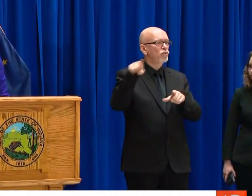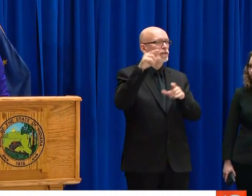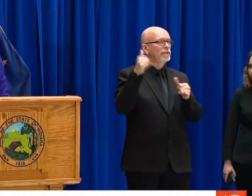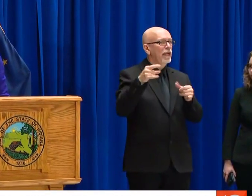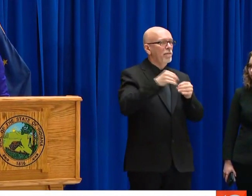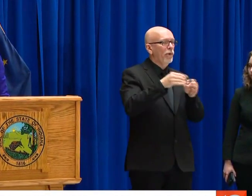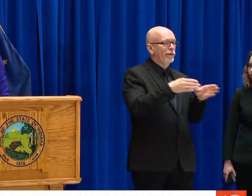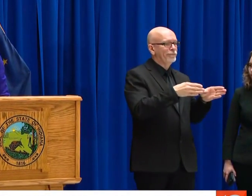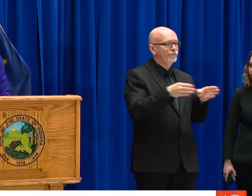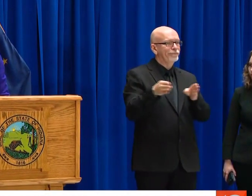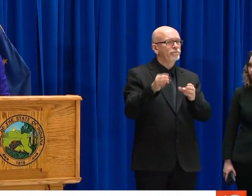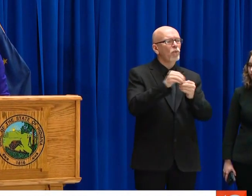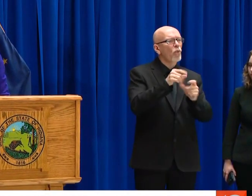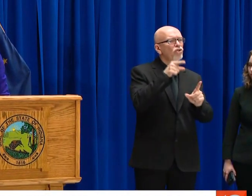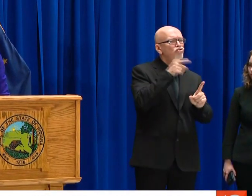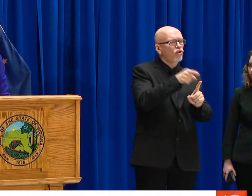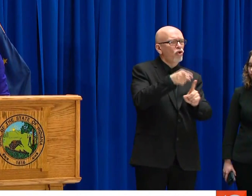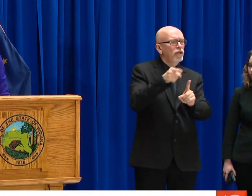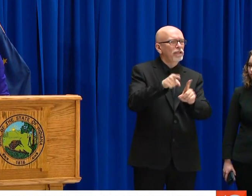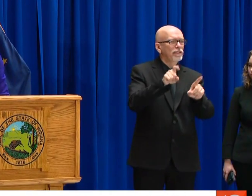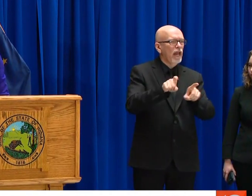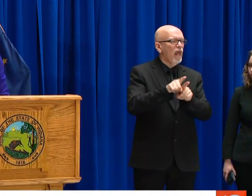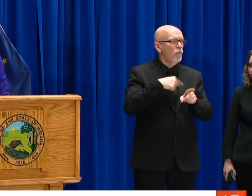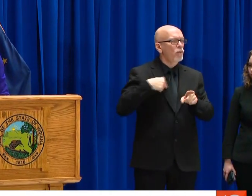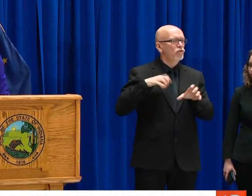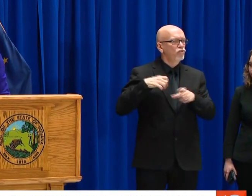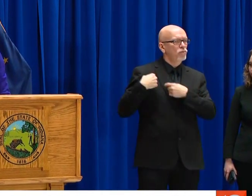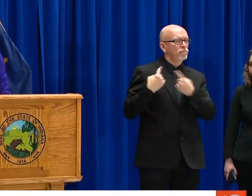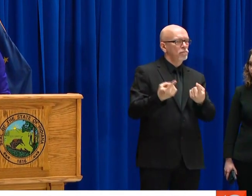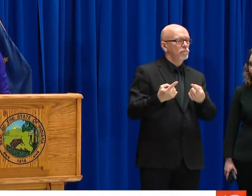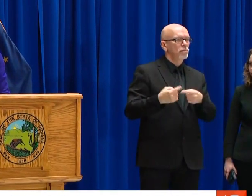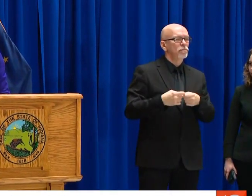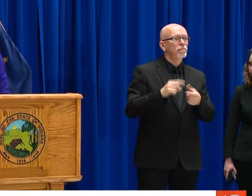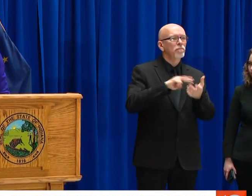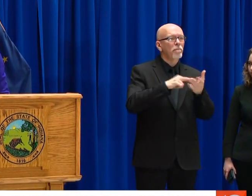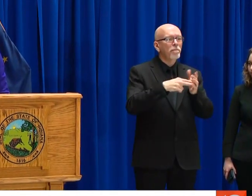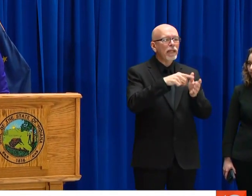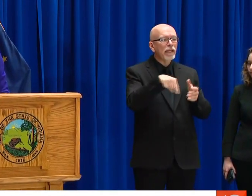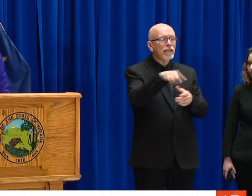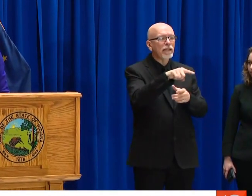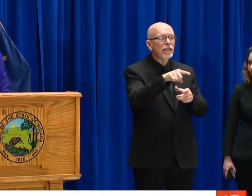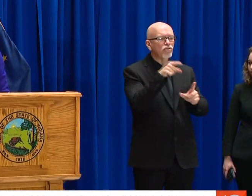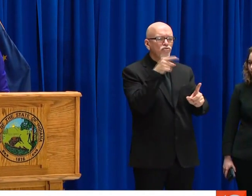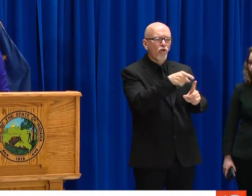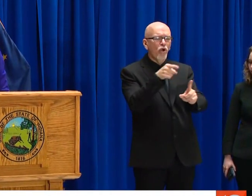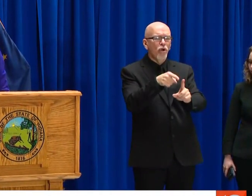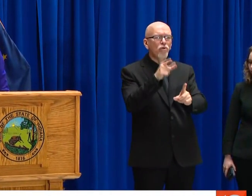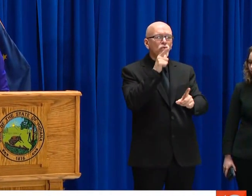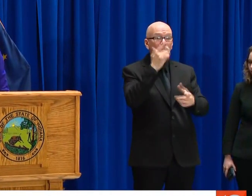SPOT WHEREVER SPOT WHEREV, EVERYONE CAN GET A TEST? IF YOU LOOK AT WHAT OTHER STATES ARE DOING, THEY'RE MOVING